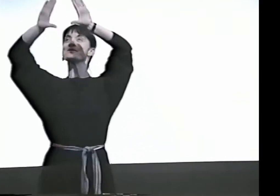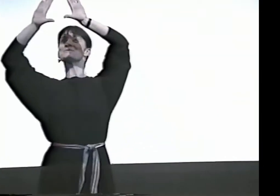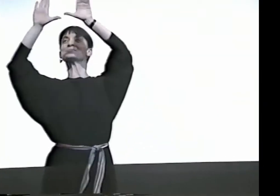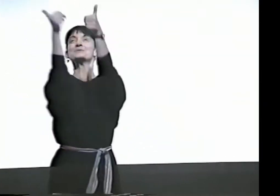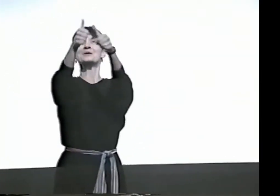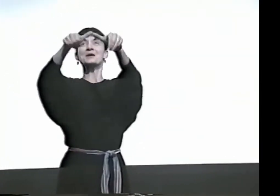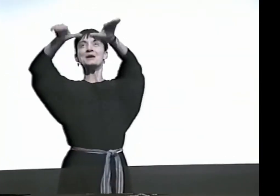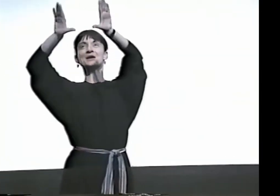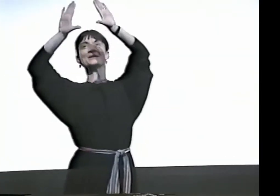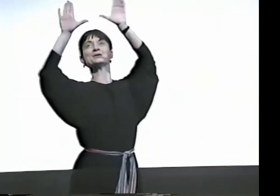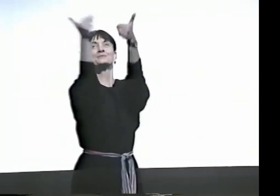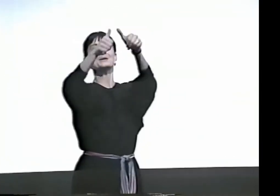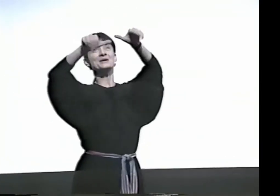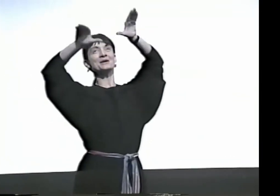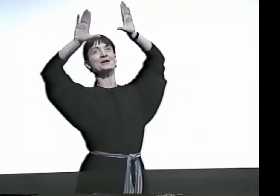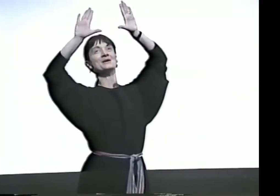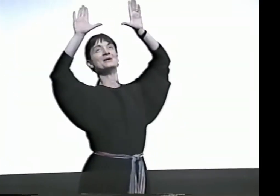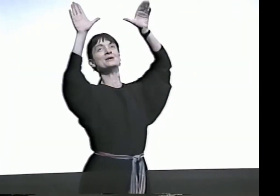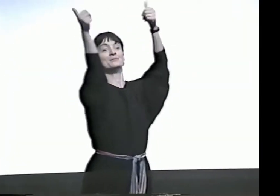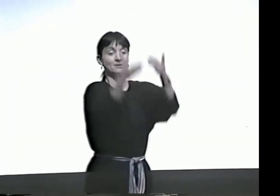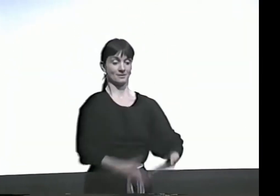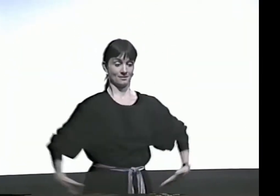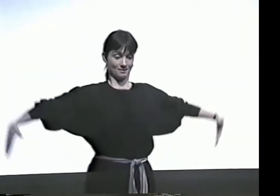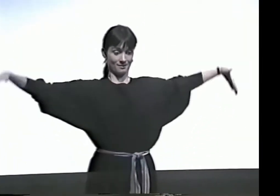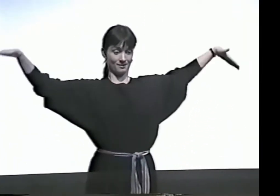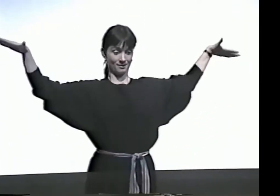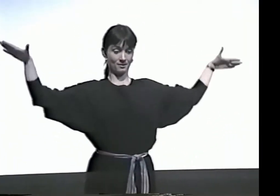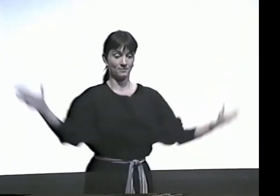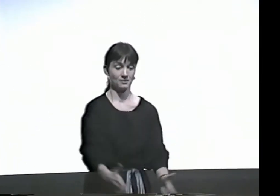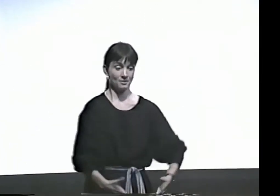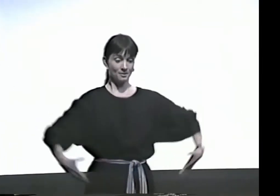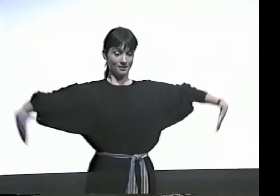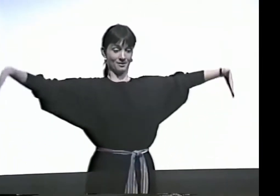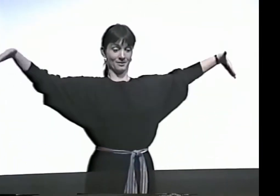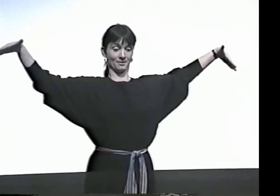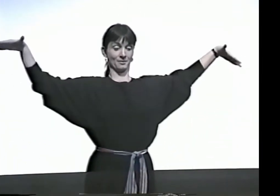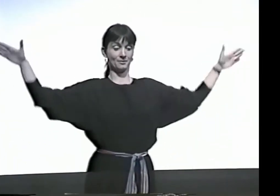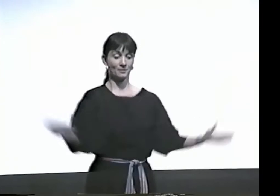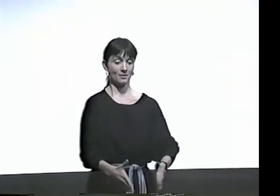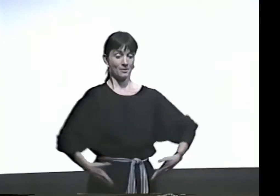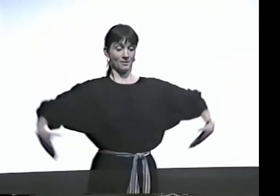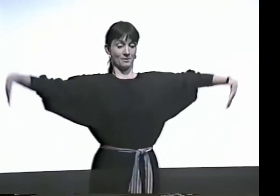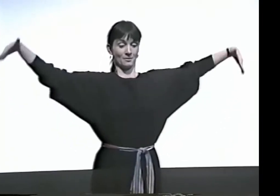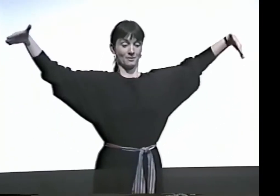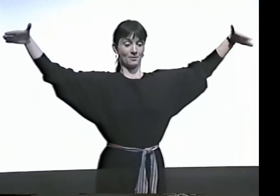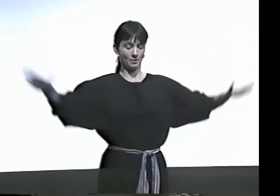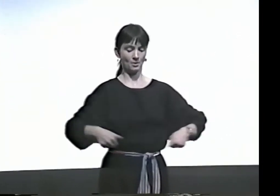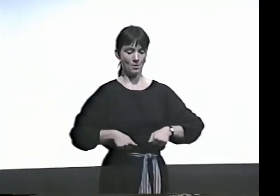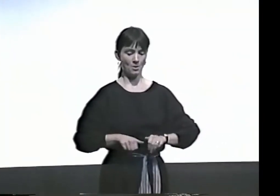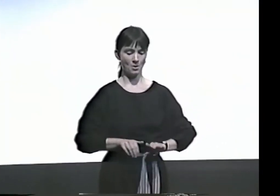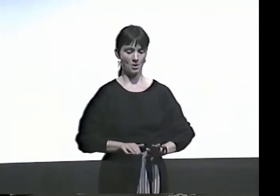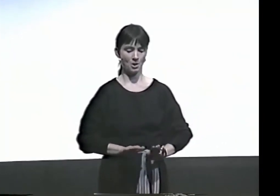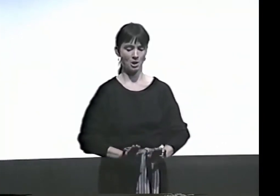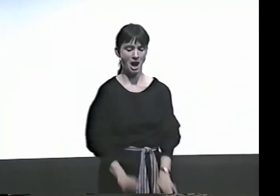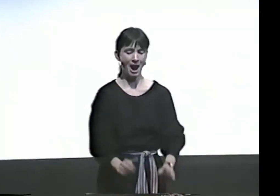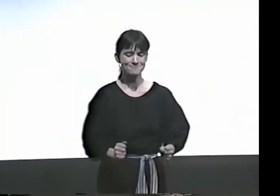A MAJESTIC SWAN FLIES THROUGH THE AIR, SWOOPS DOWN, SKIMS THE SURFACE,